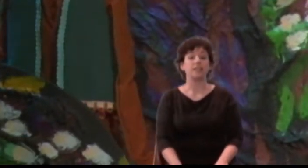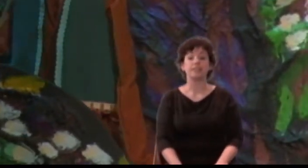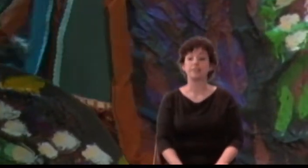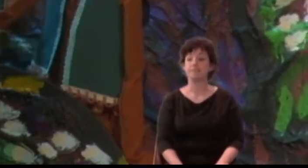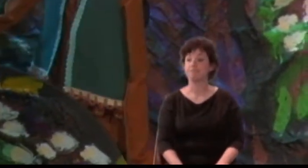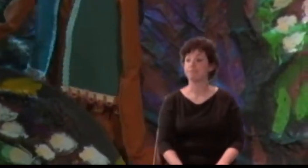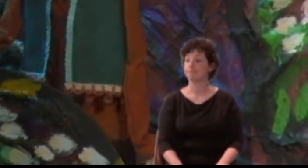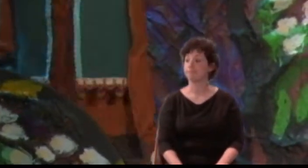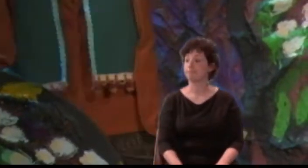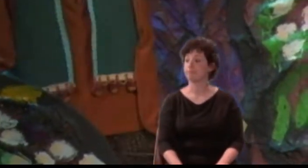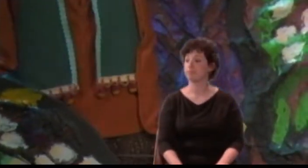Hi ho!